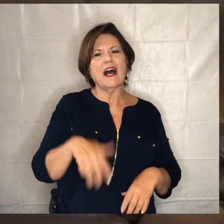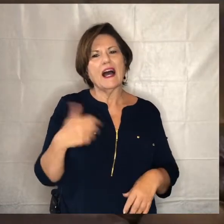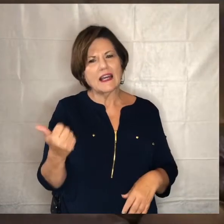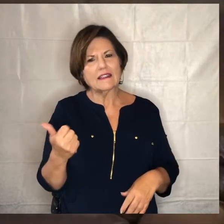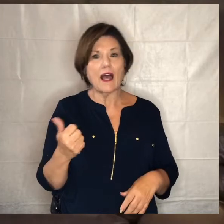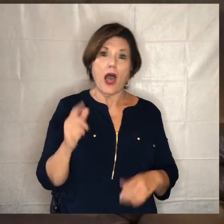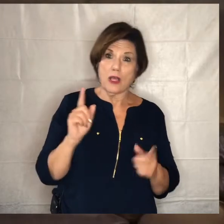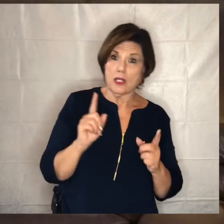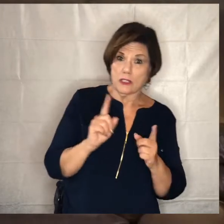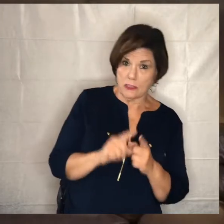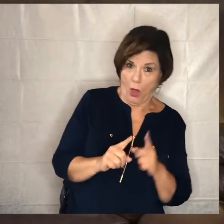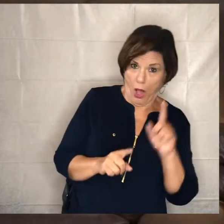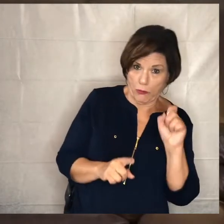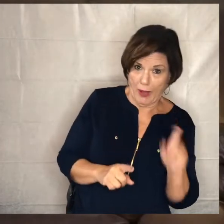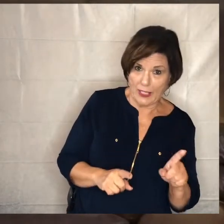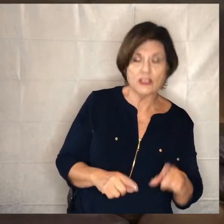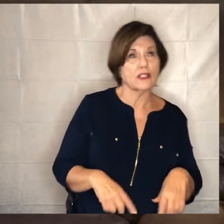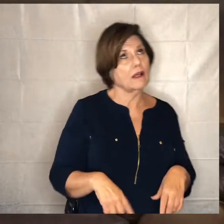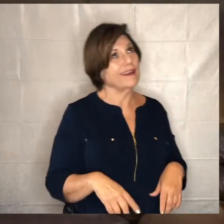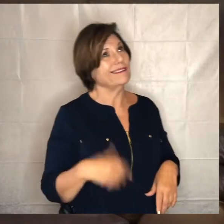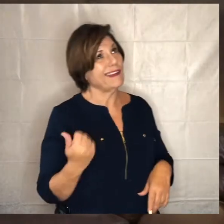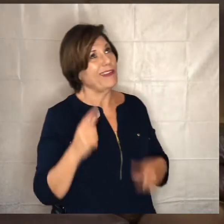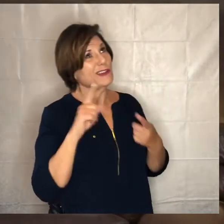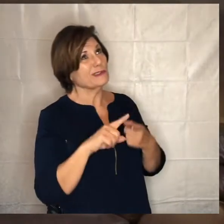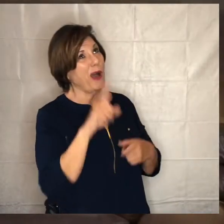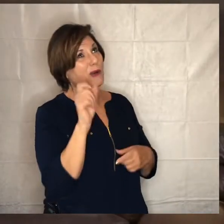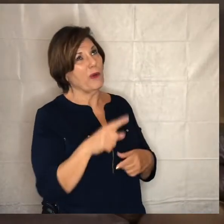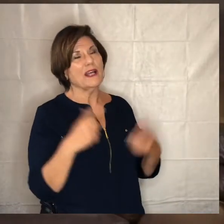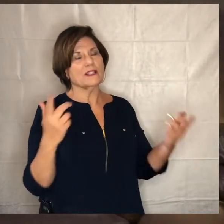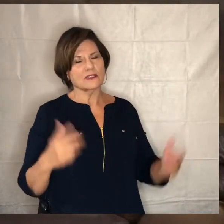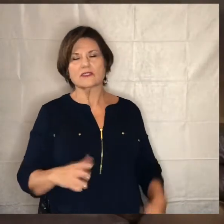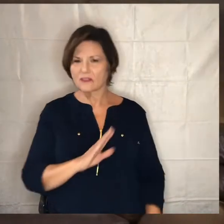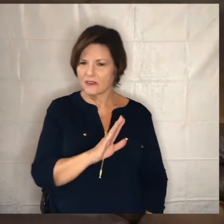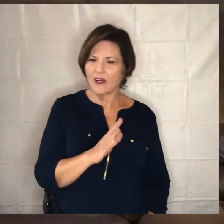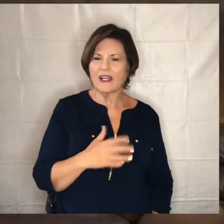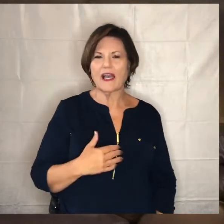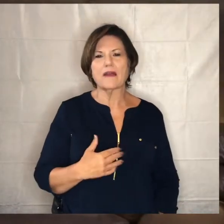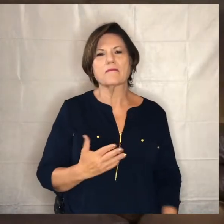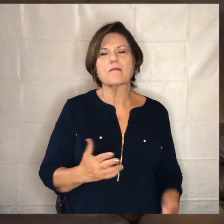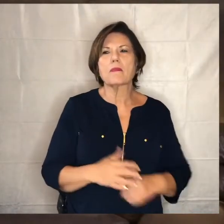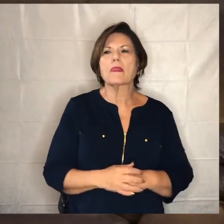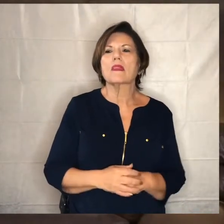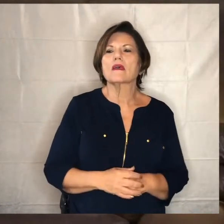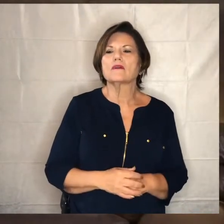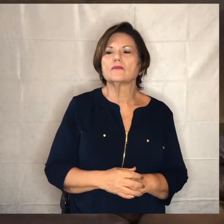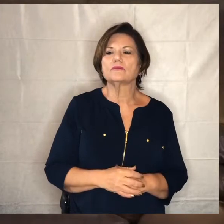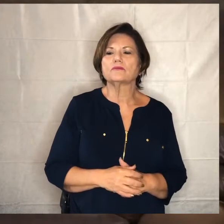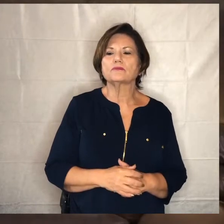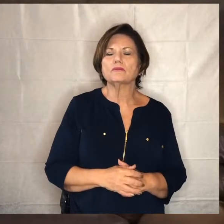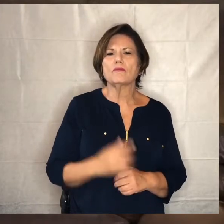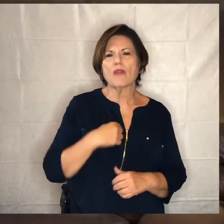another small question also what's your um the i was thinking like you know when